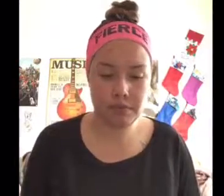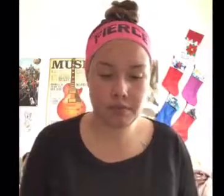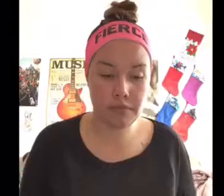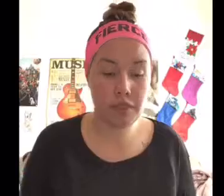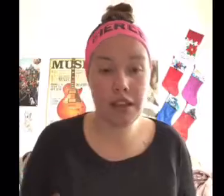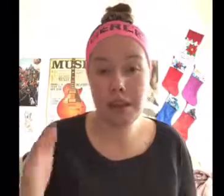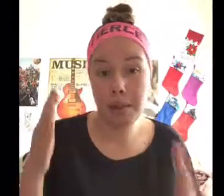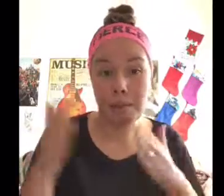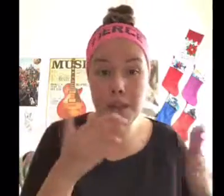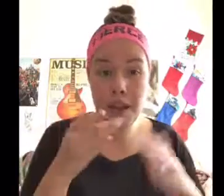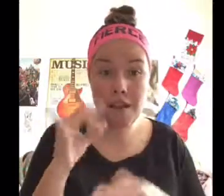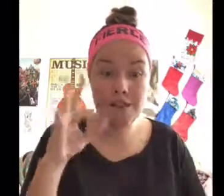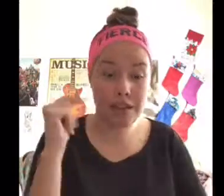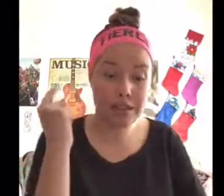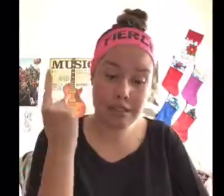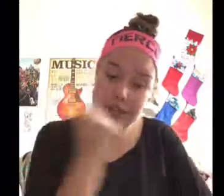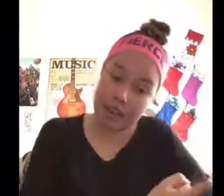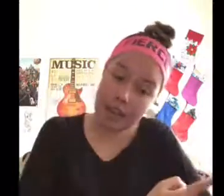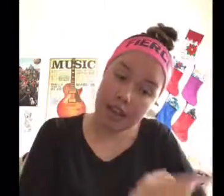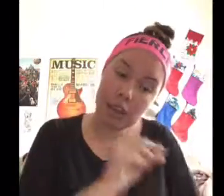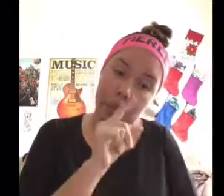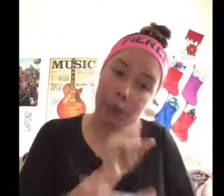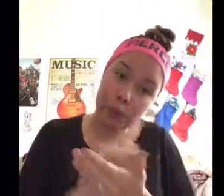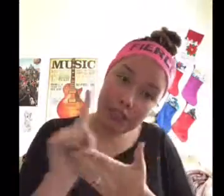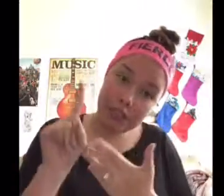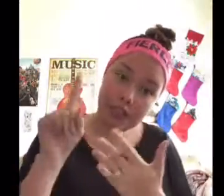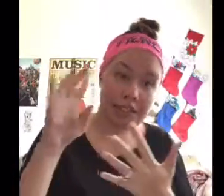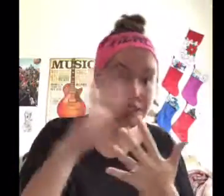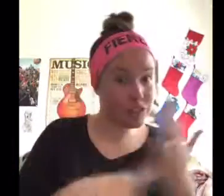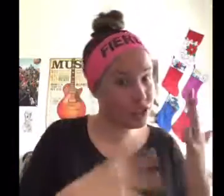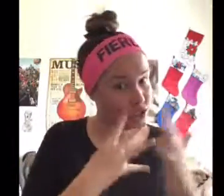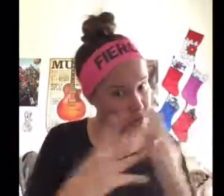Planner of the Day/Weekly Charts...